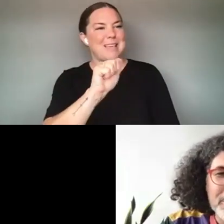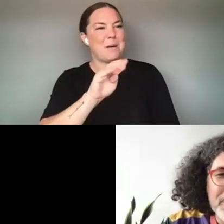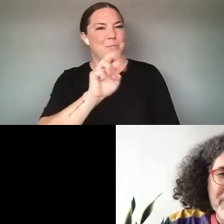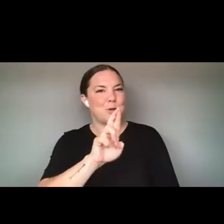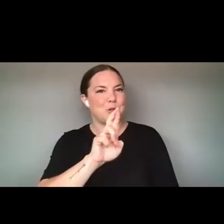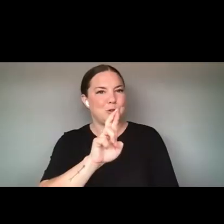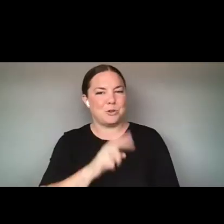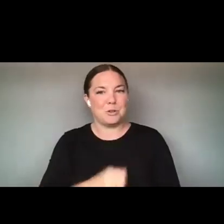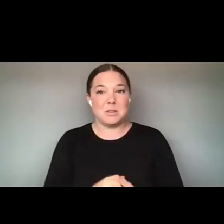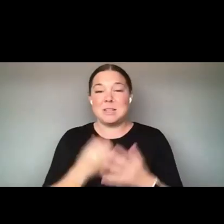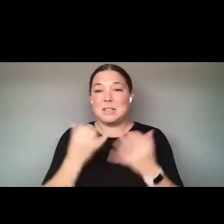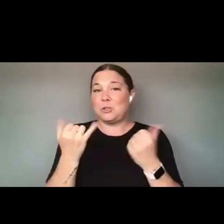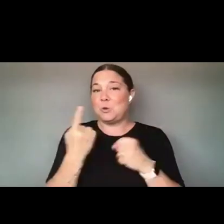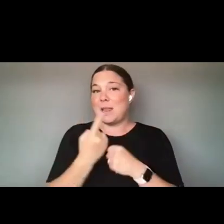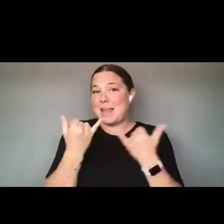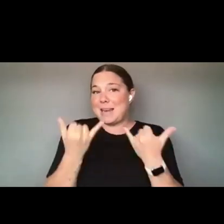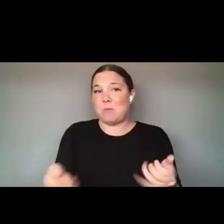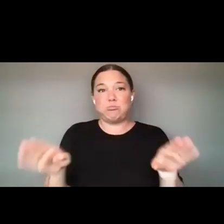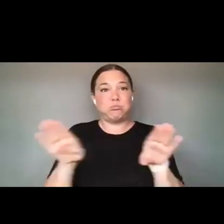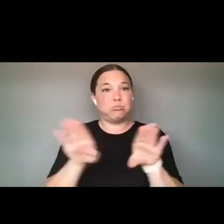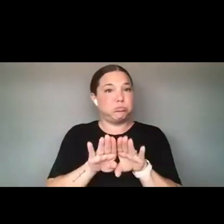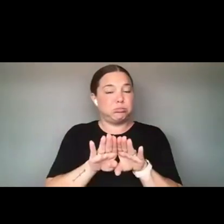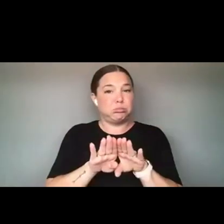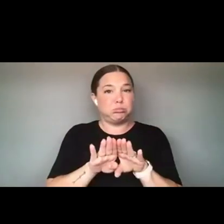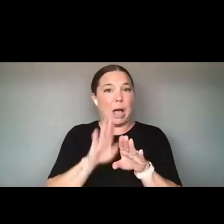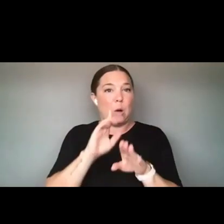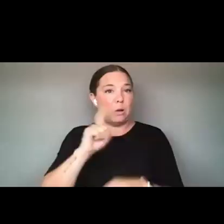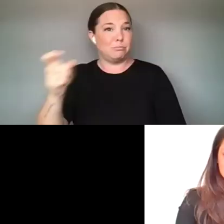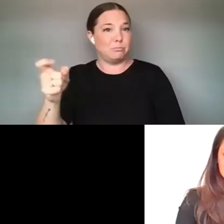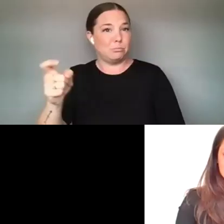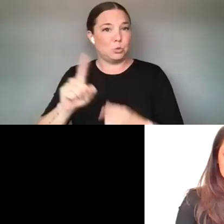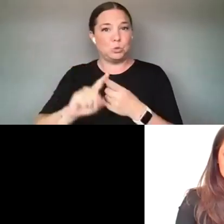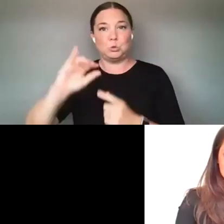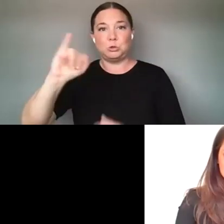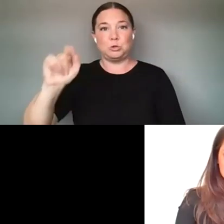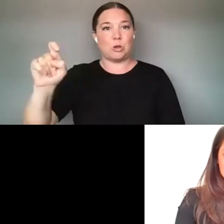I'M GOING TO PASS THIS ALONG TO JAX DELUKA. AND MANY PEOPLE HAVE ALREADY SUNG HER PRAISE AND I'LL